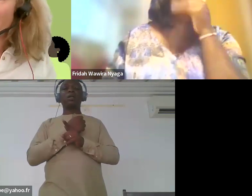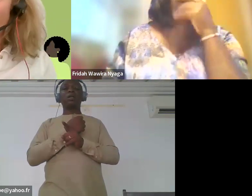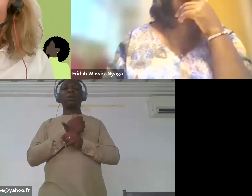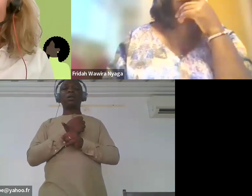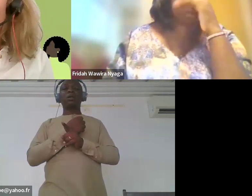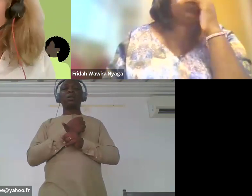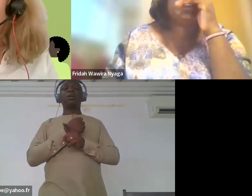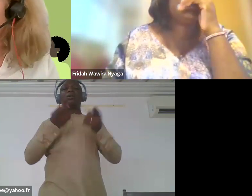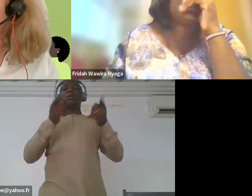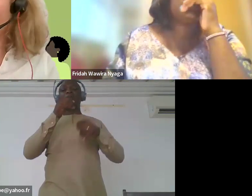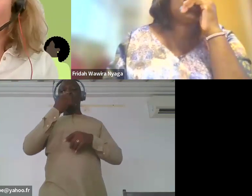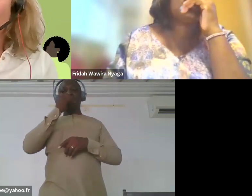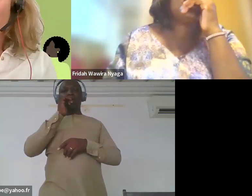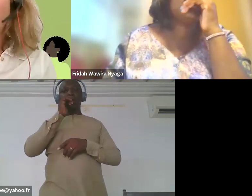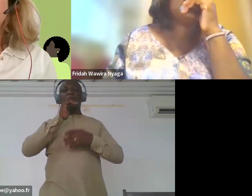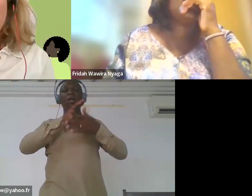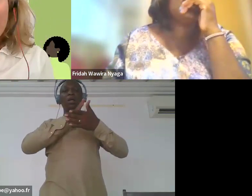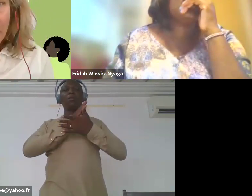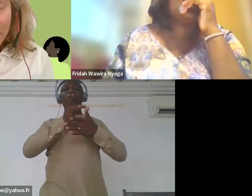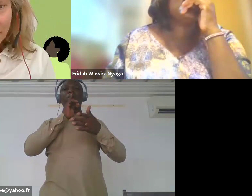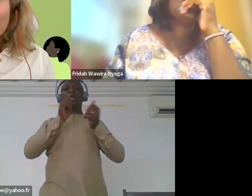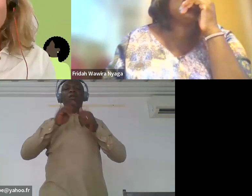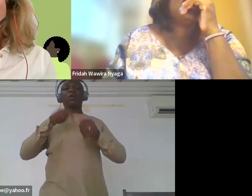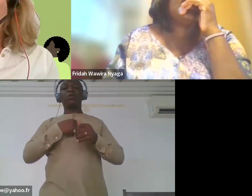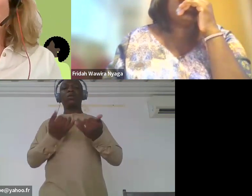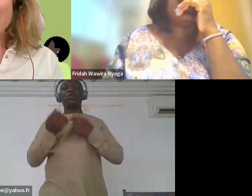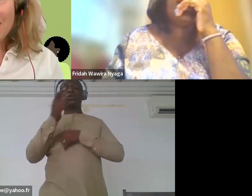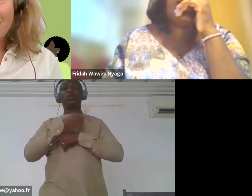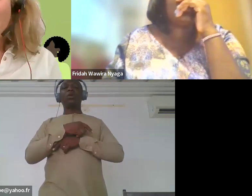an incident that happened yesterday. She is fine,